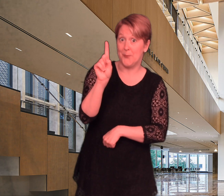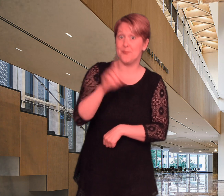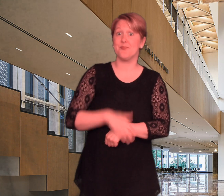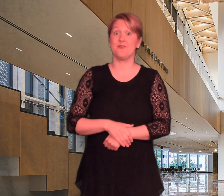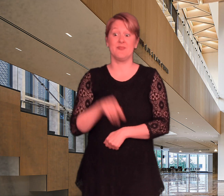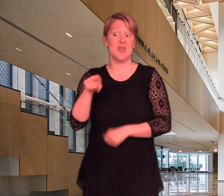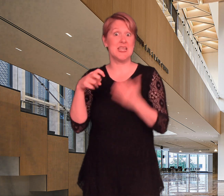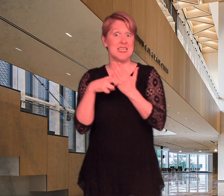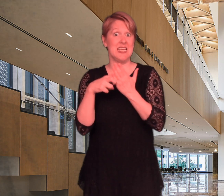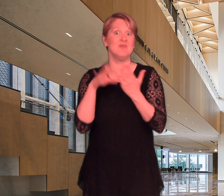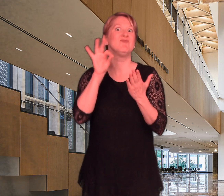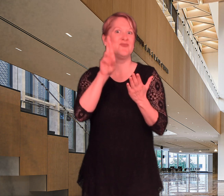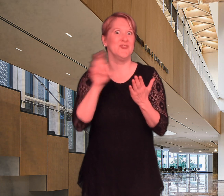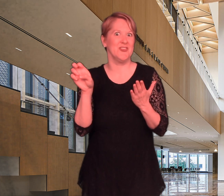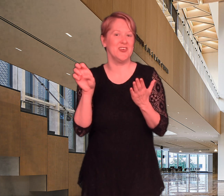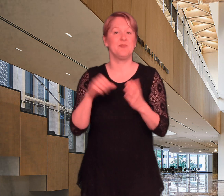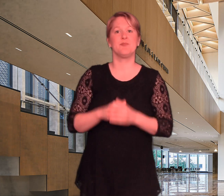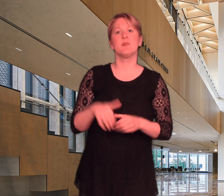Tickets are free.